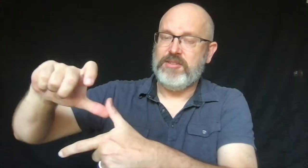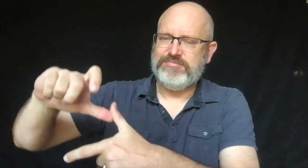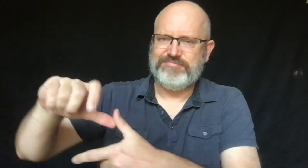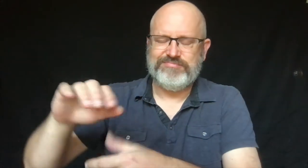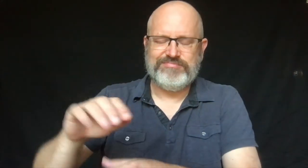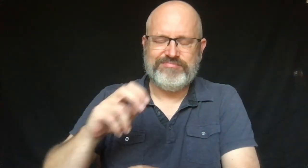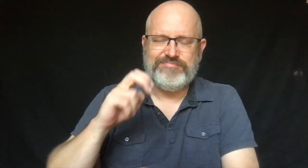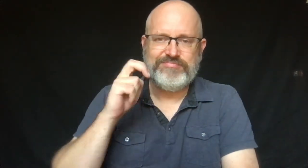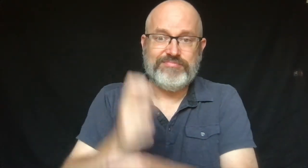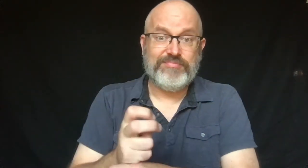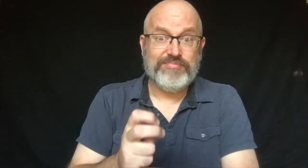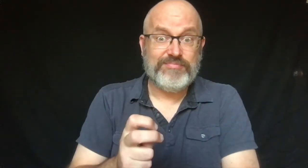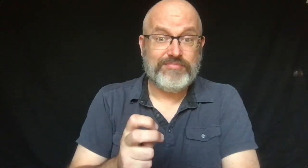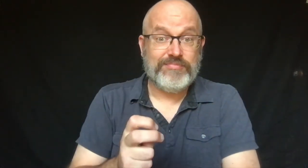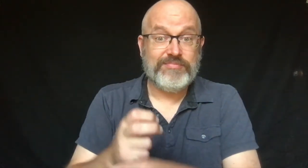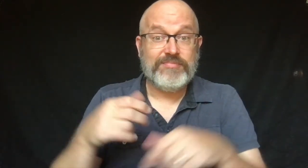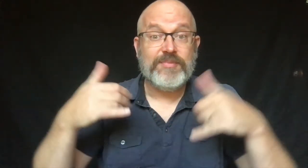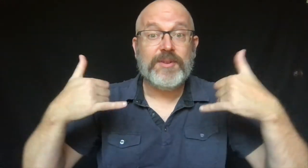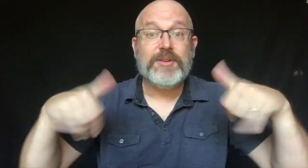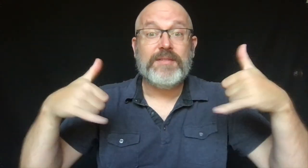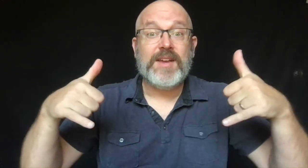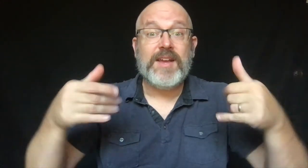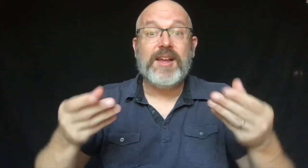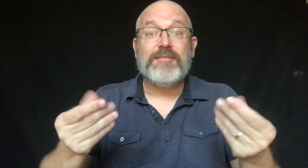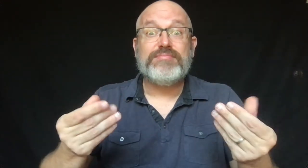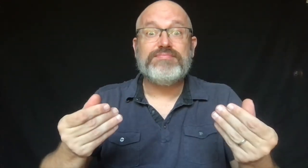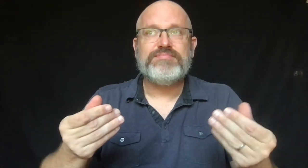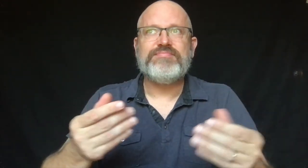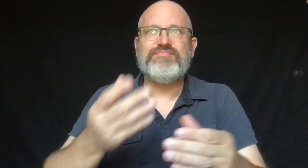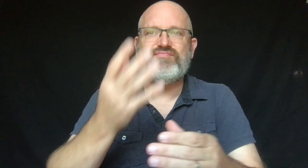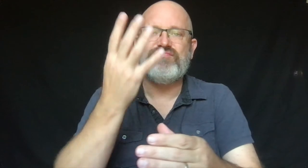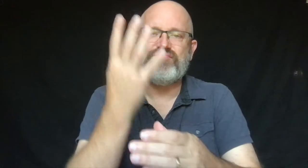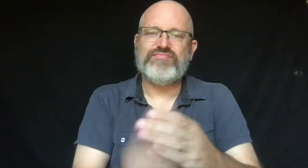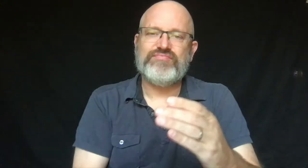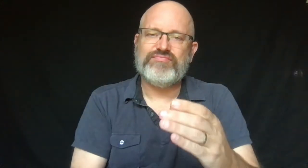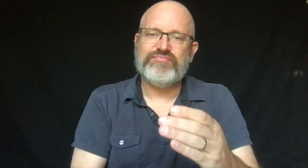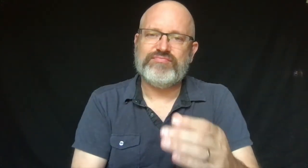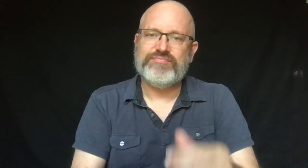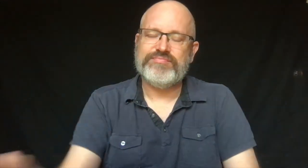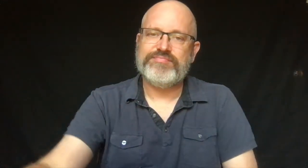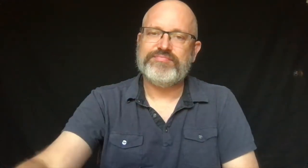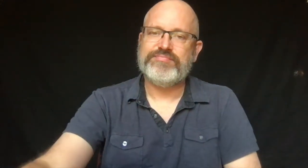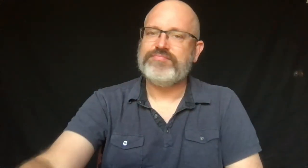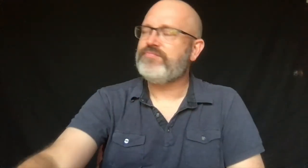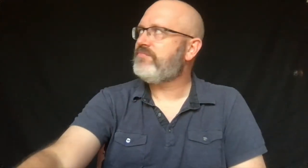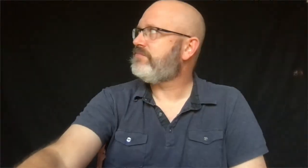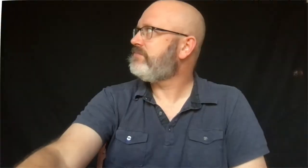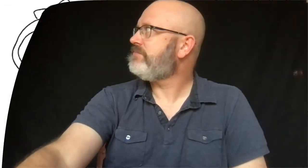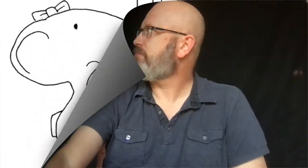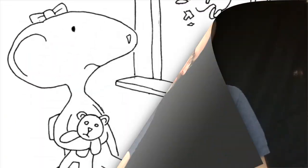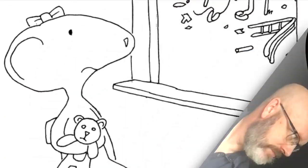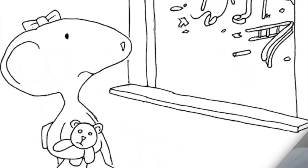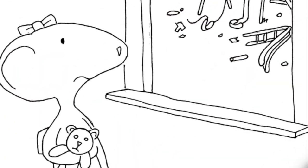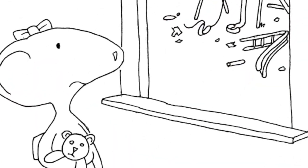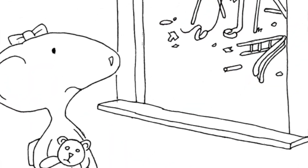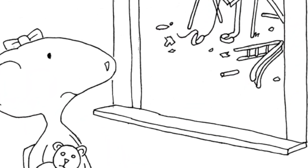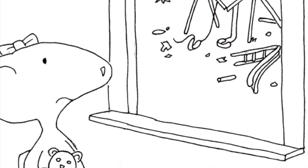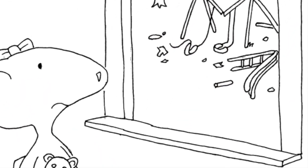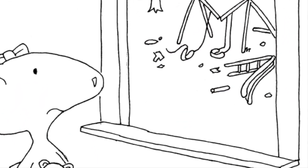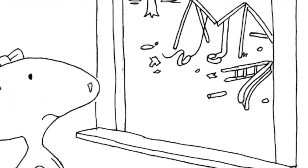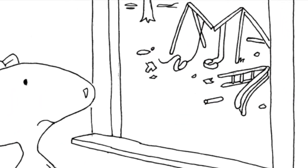After the tornado it was hard. The playground was gone.